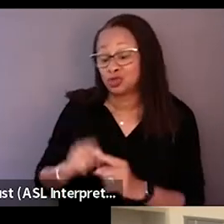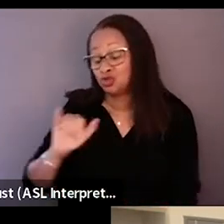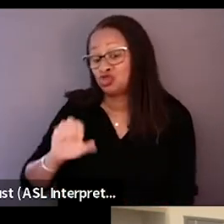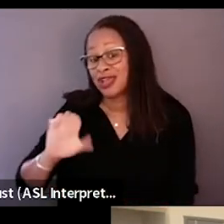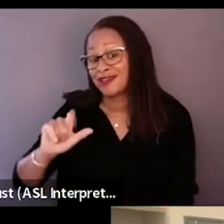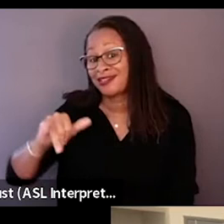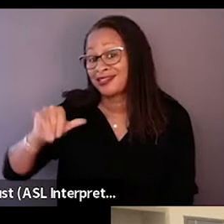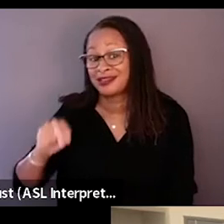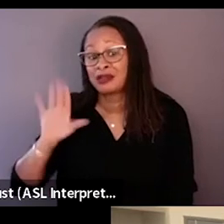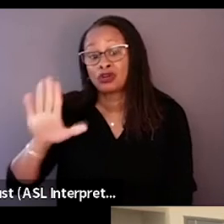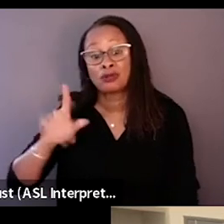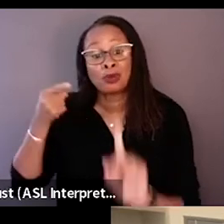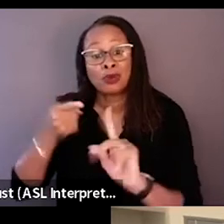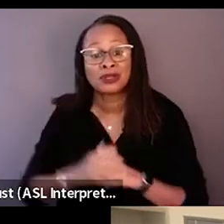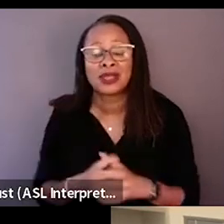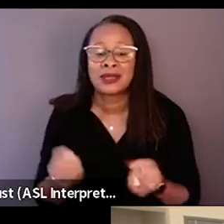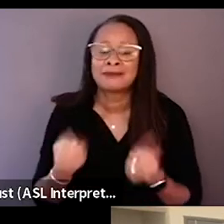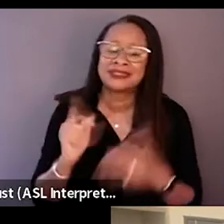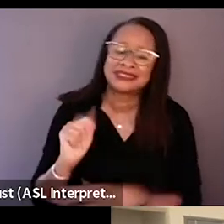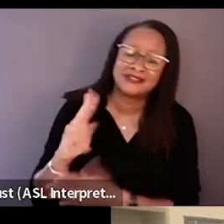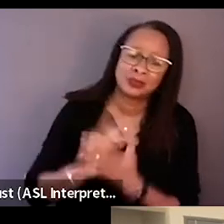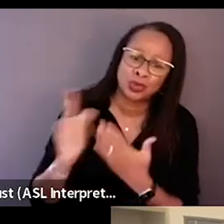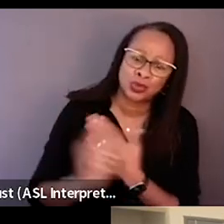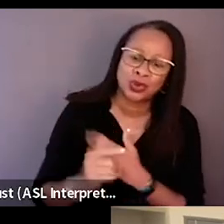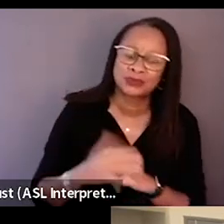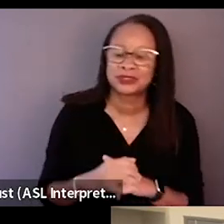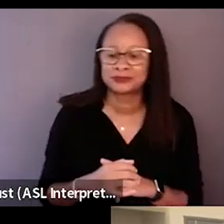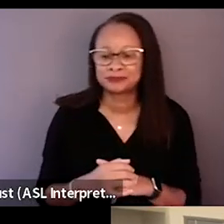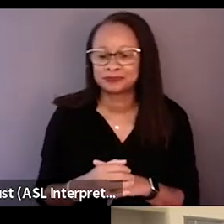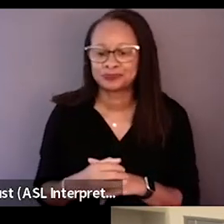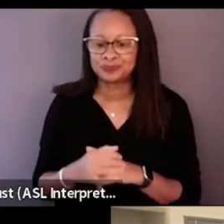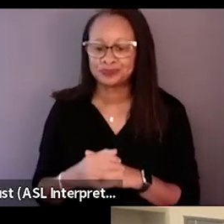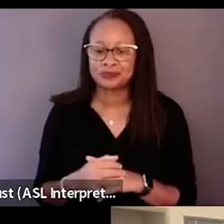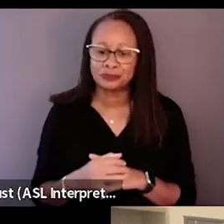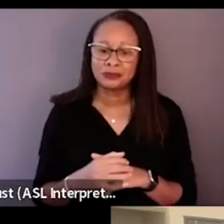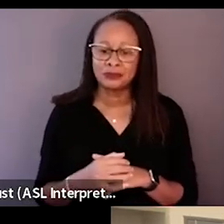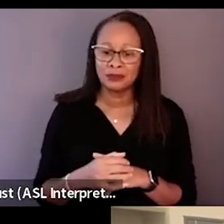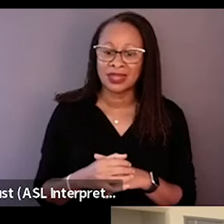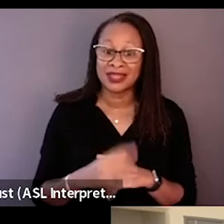there are so many TV shows that that purport themselves to be reality.